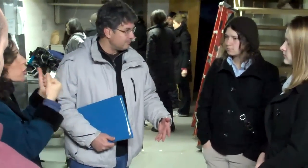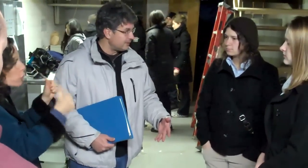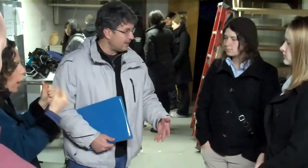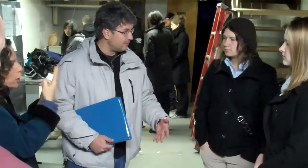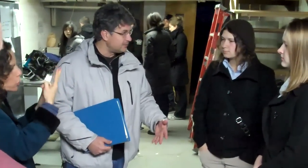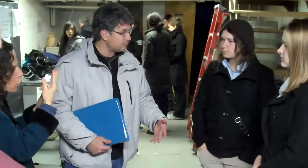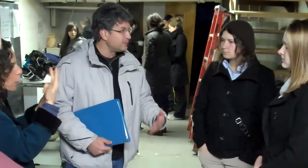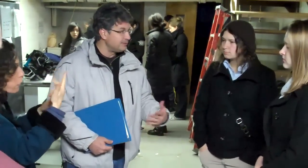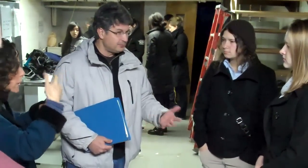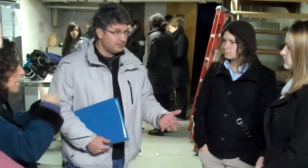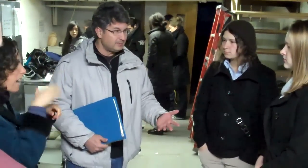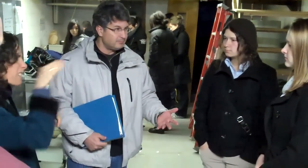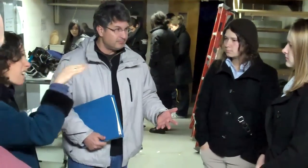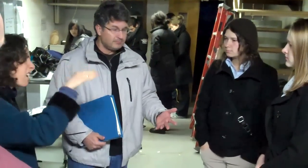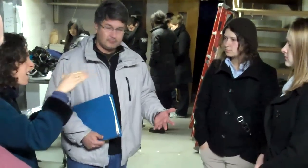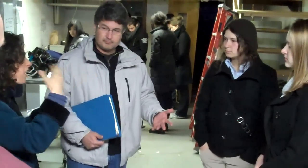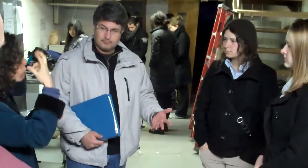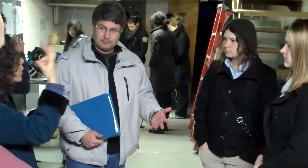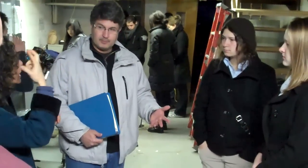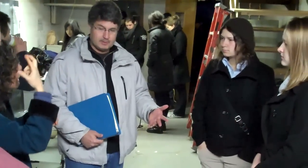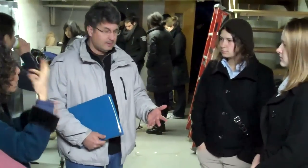Try two or three times to reason with him.